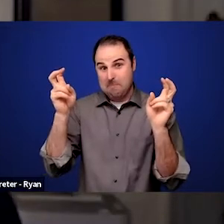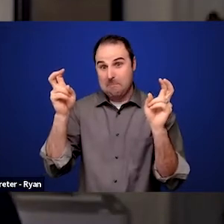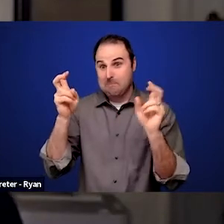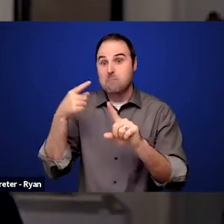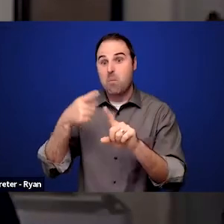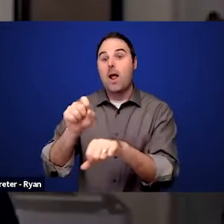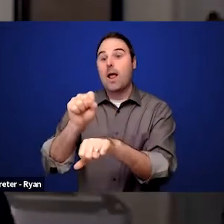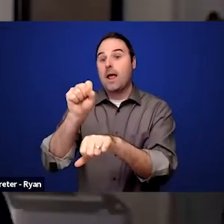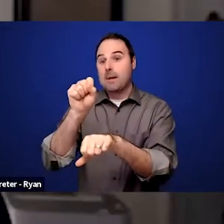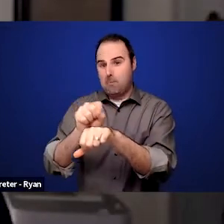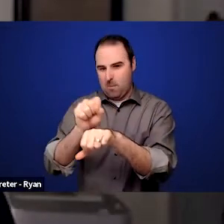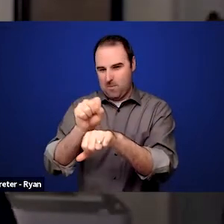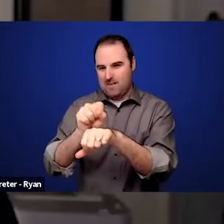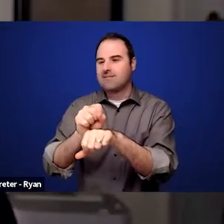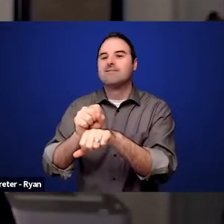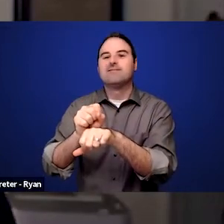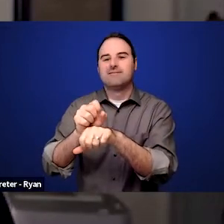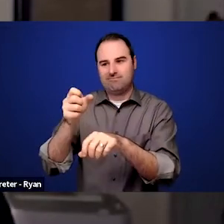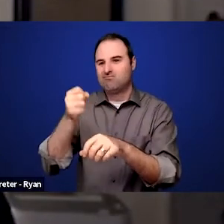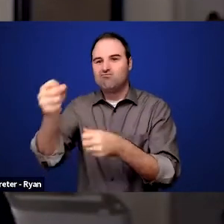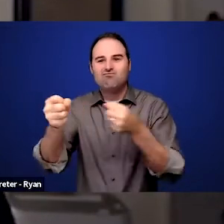of disabled people, but the fact